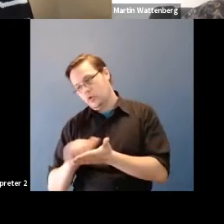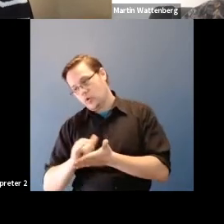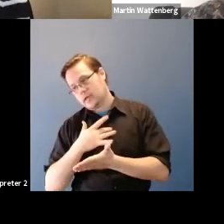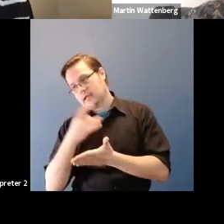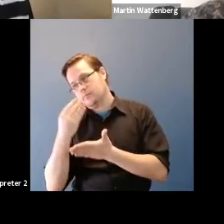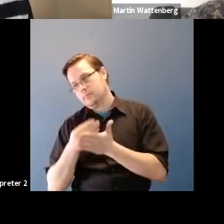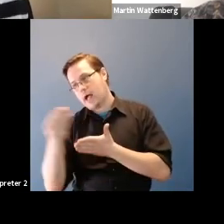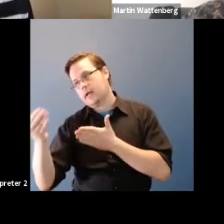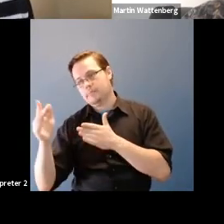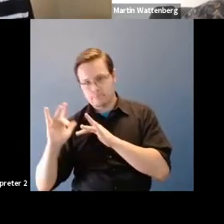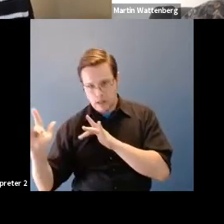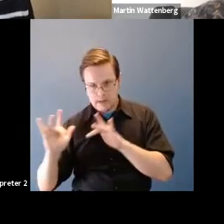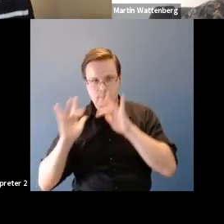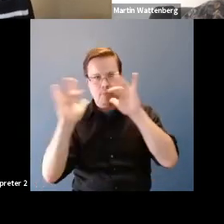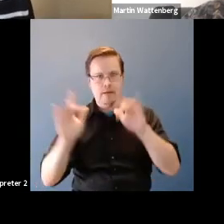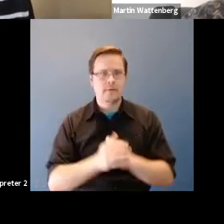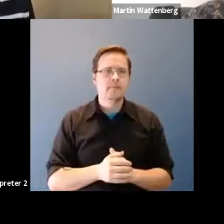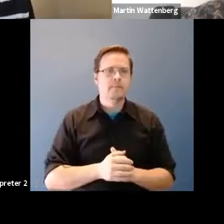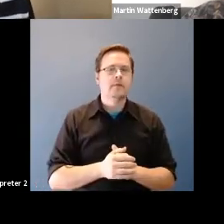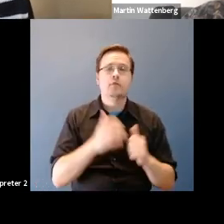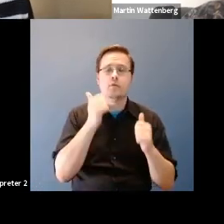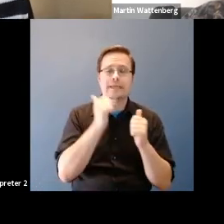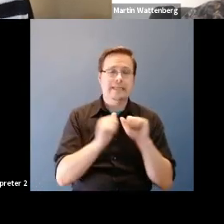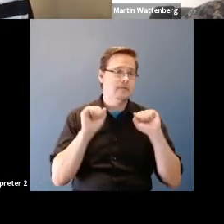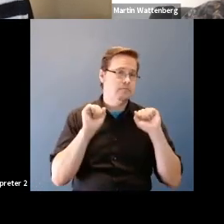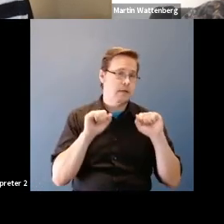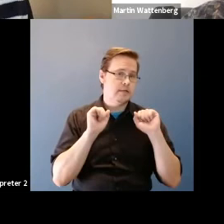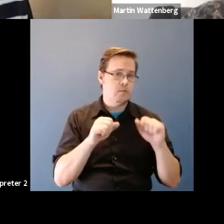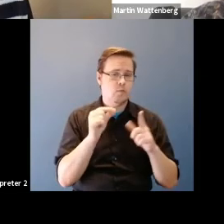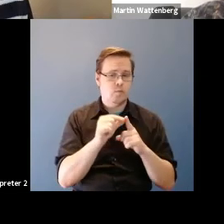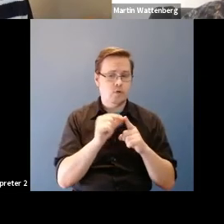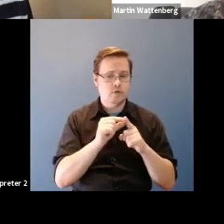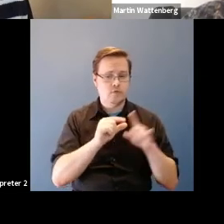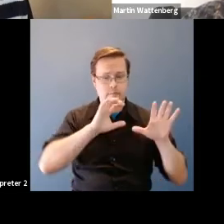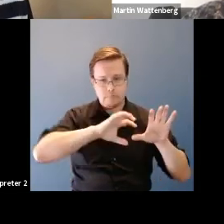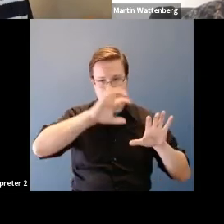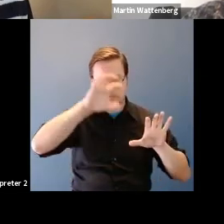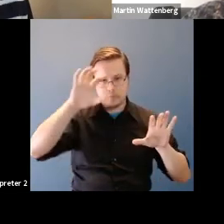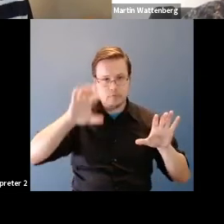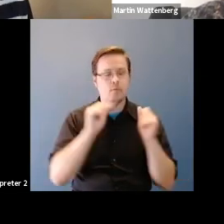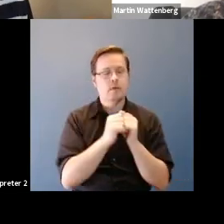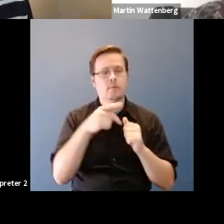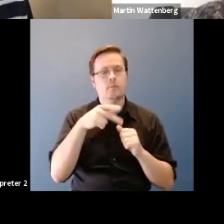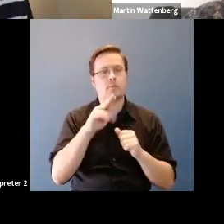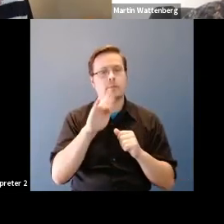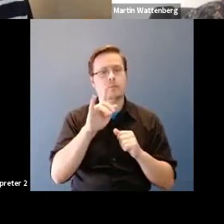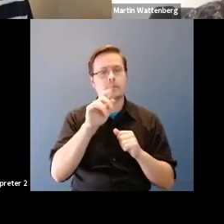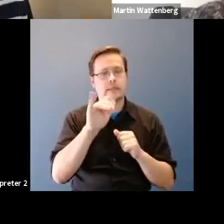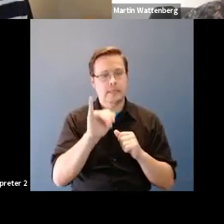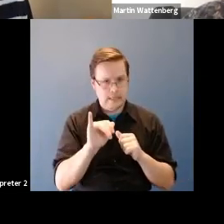Martin Wattenberg: And we've plotted each of the possible words by the probability for Texas versus the probability for New York.